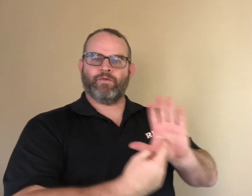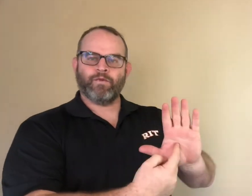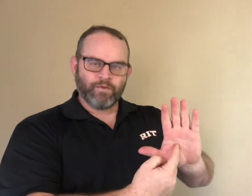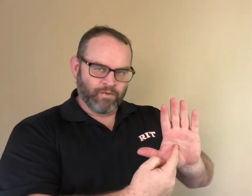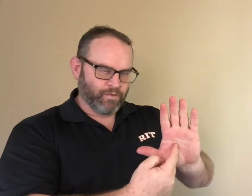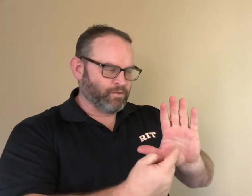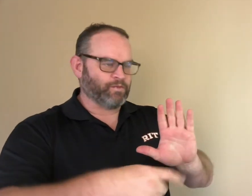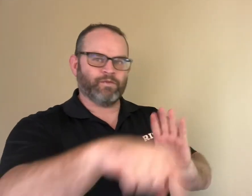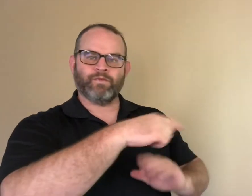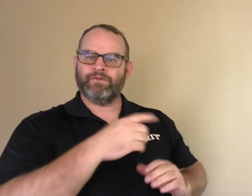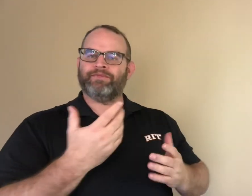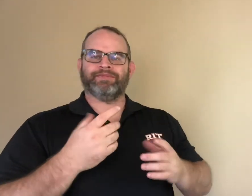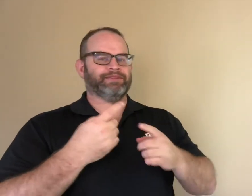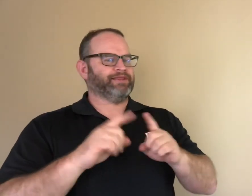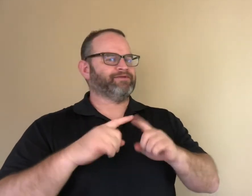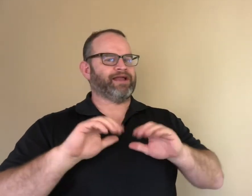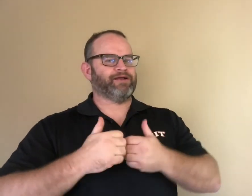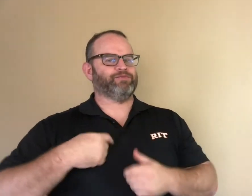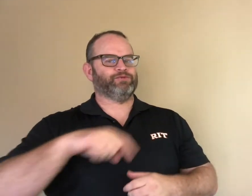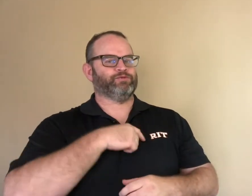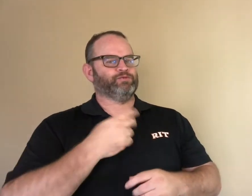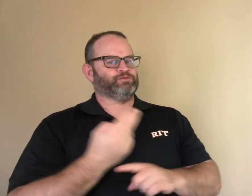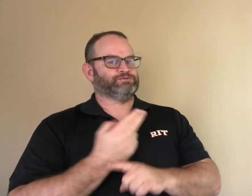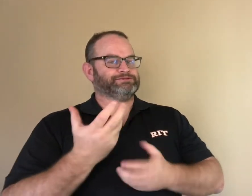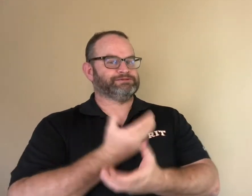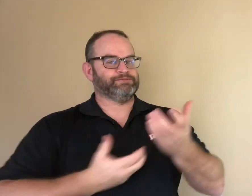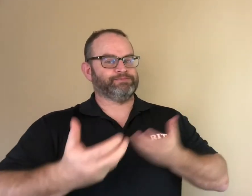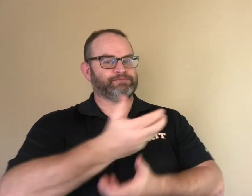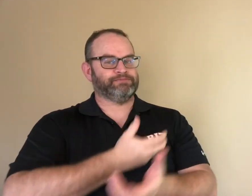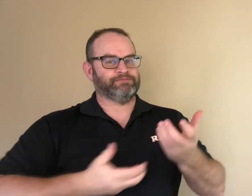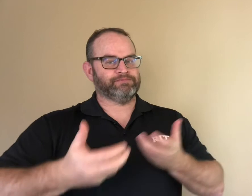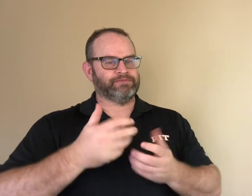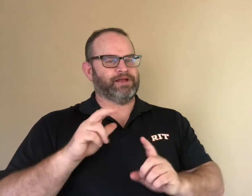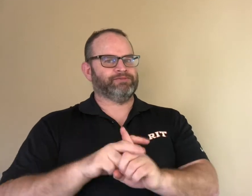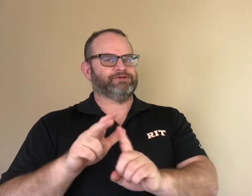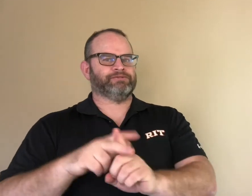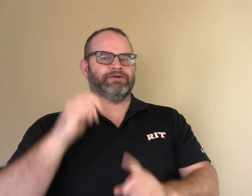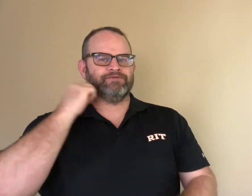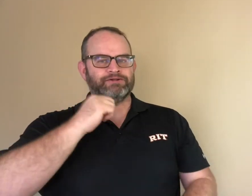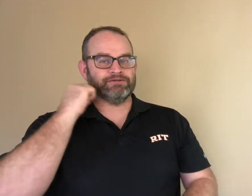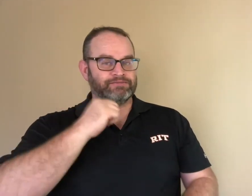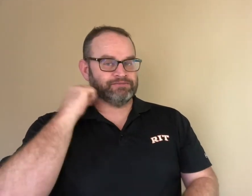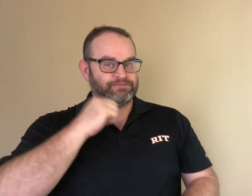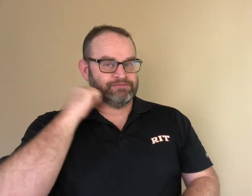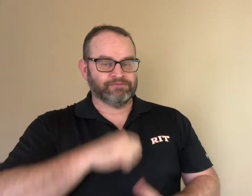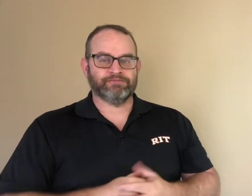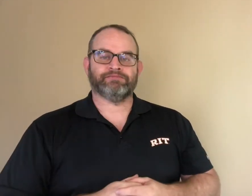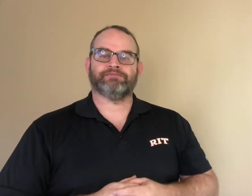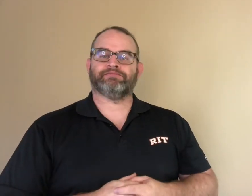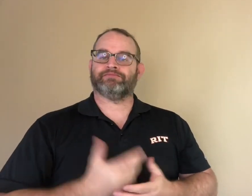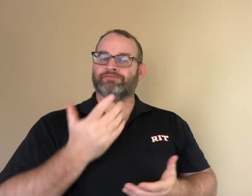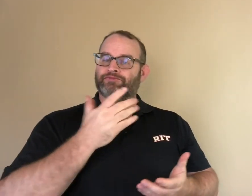Through STEM stories, readers can learn how people use and apply STEM concepts daily